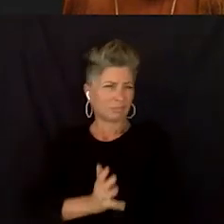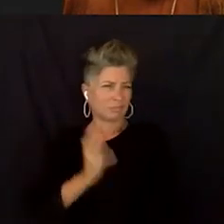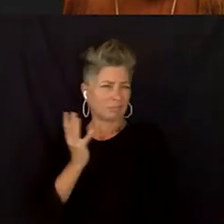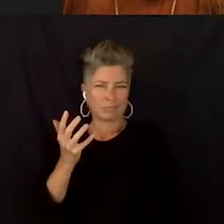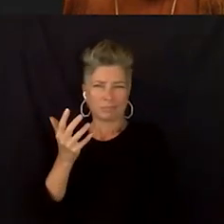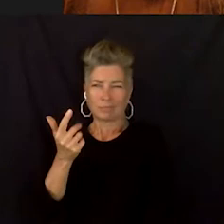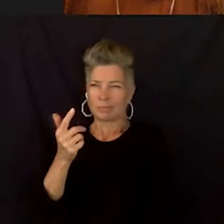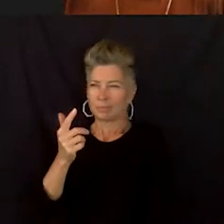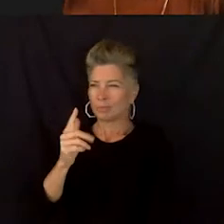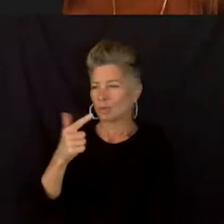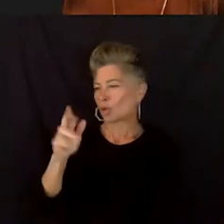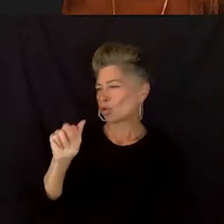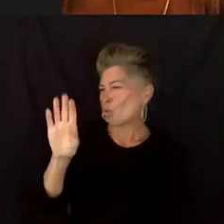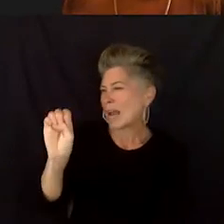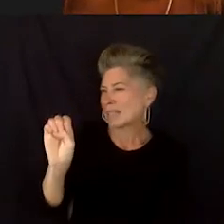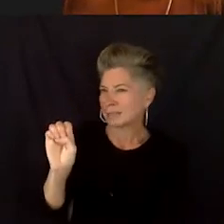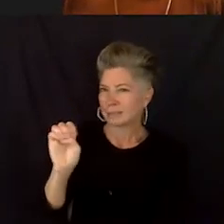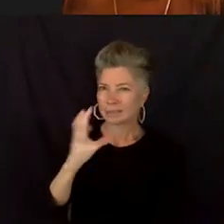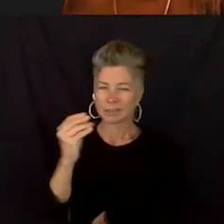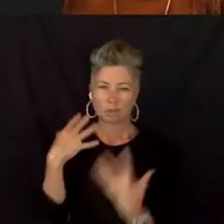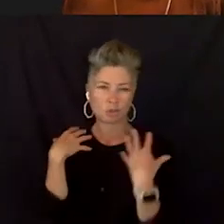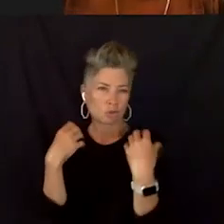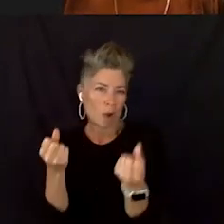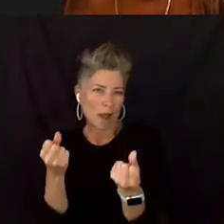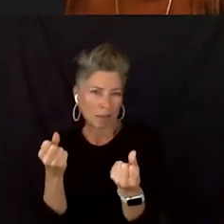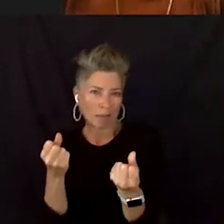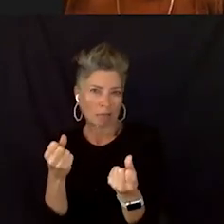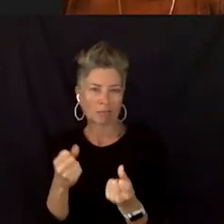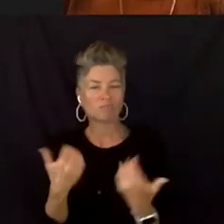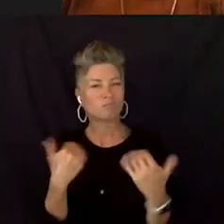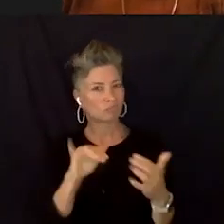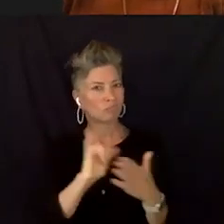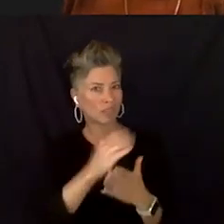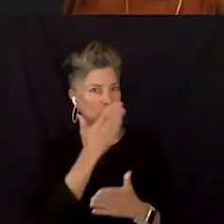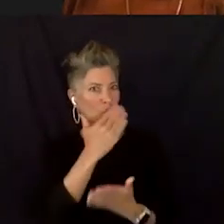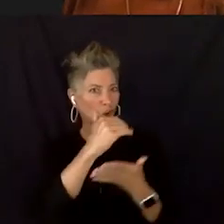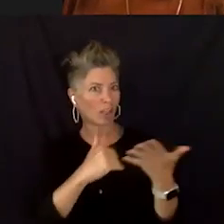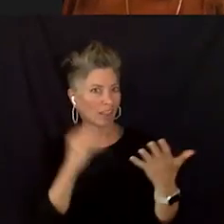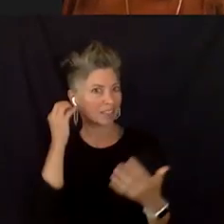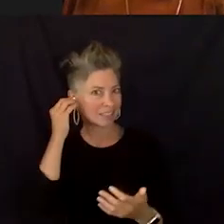Hm. That's a good list. I have to ask, what's your favorite Beyonce album?